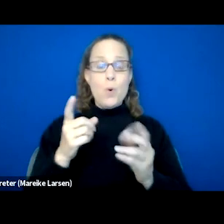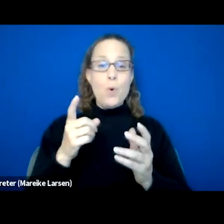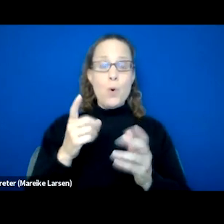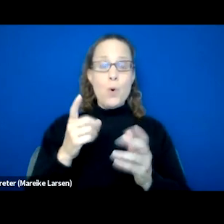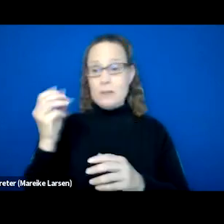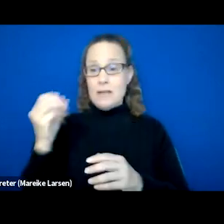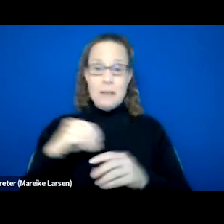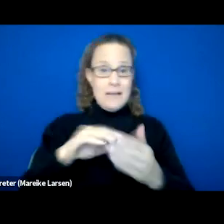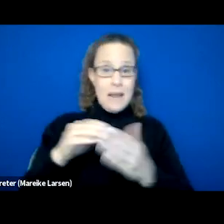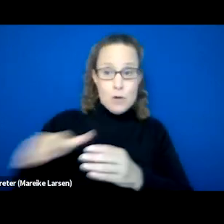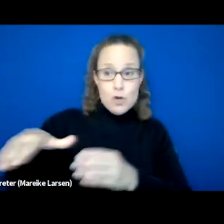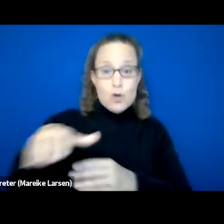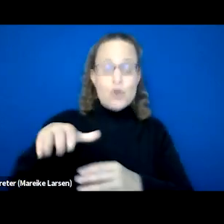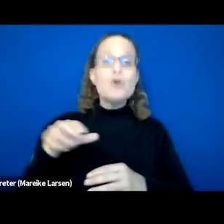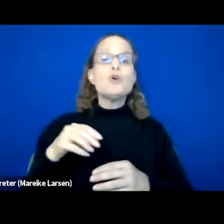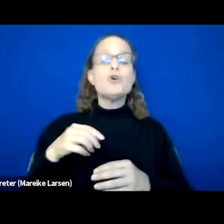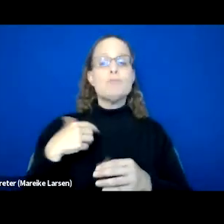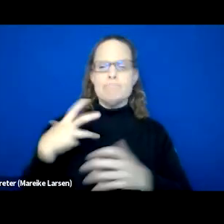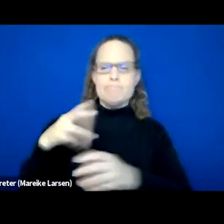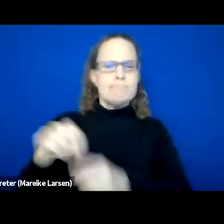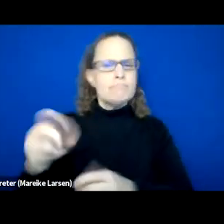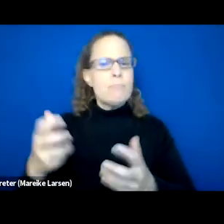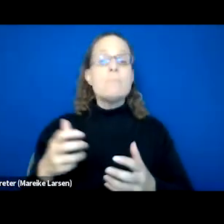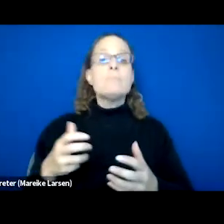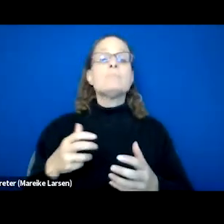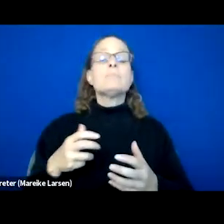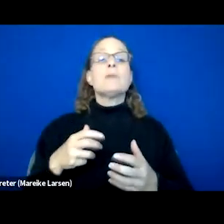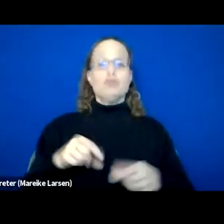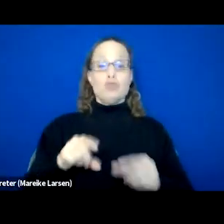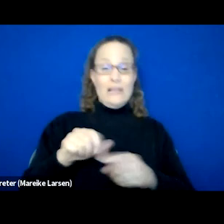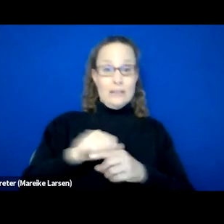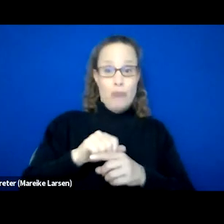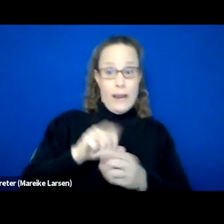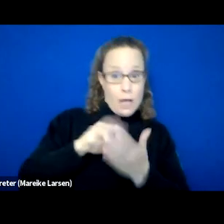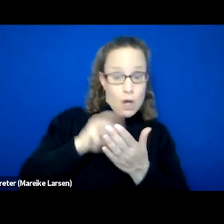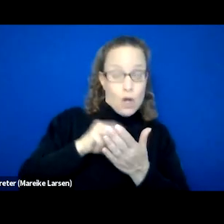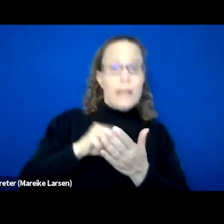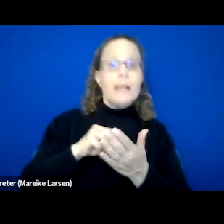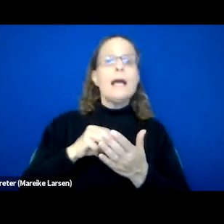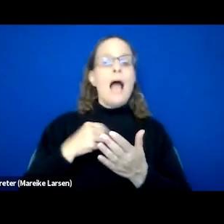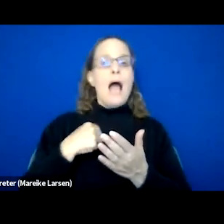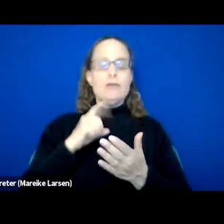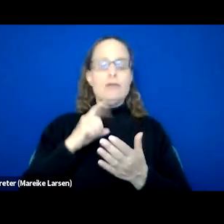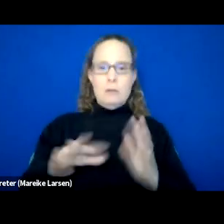I need to be more involved when I was doing this schooling. I was really, really taken back and very interested